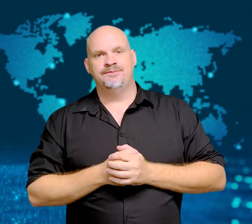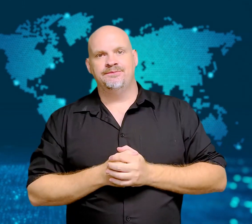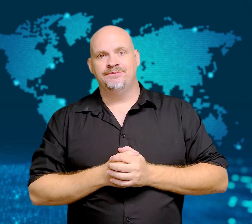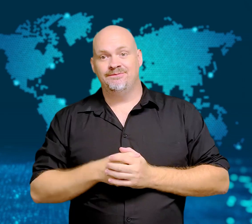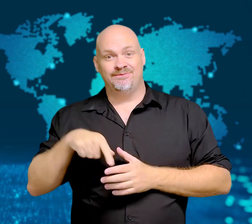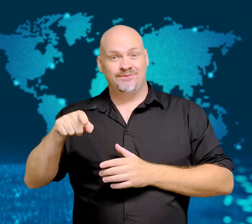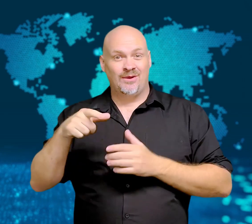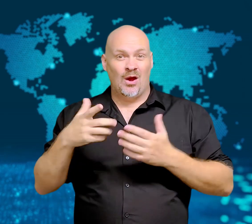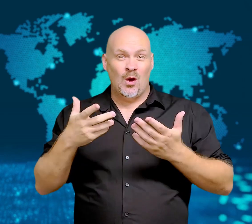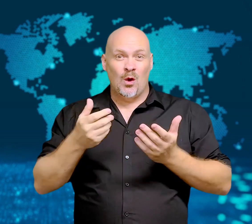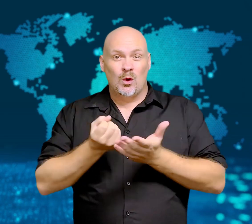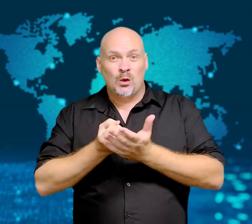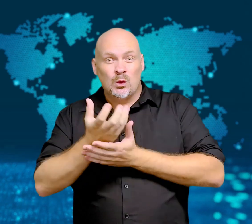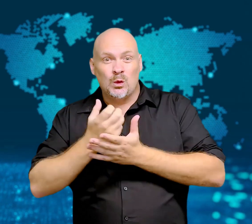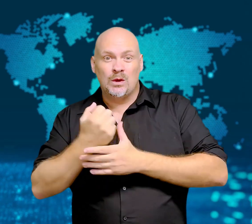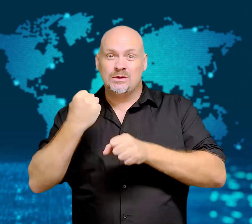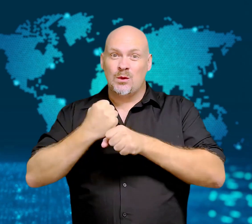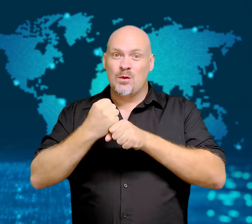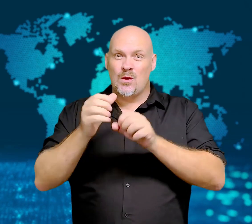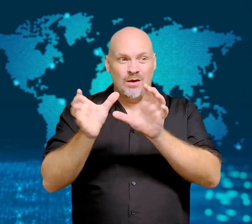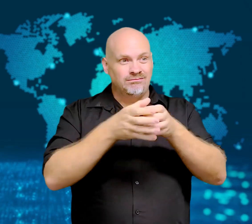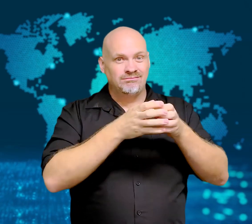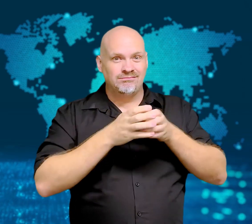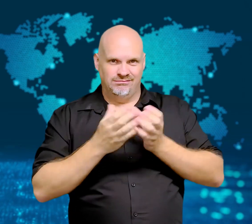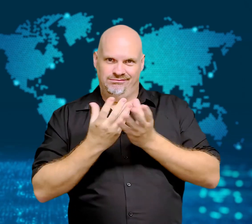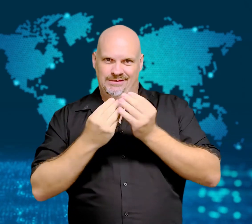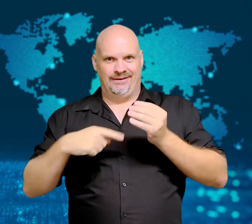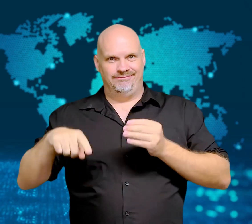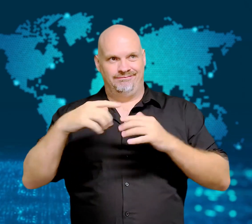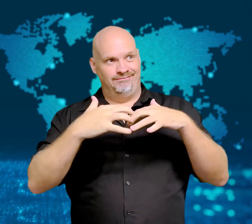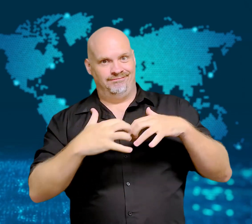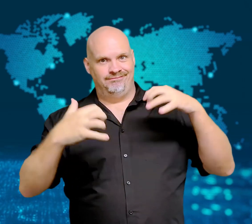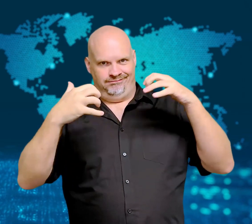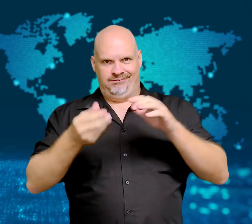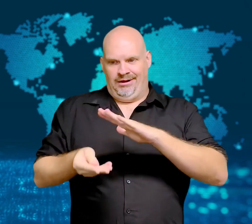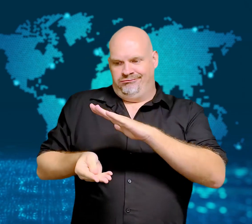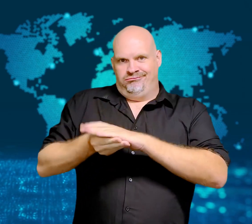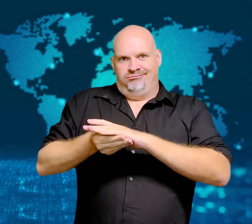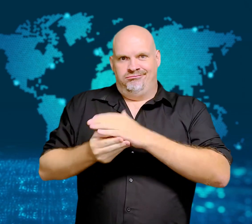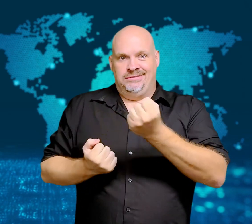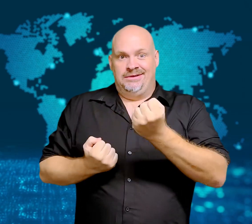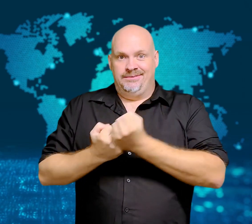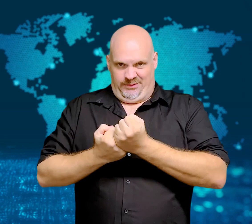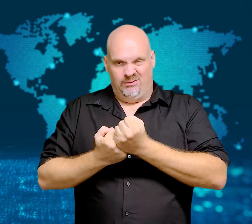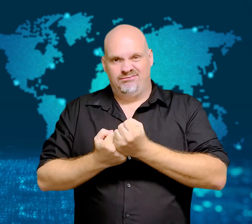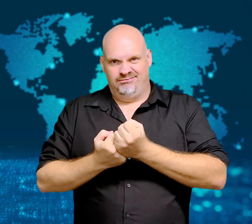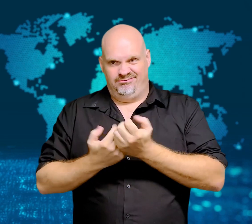Since all of the news broadcast companies in the country are state supported,